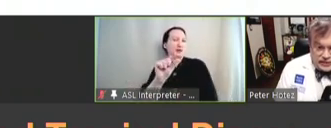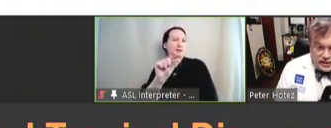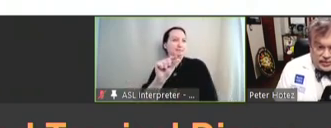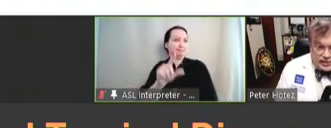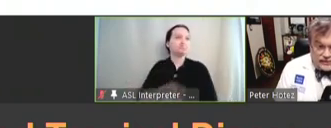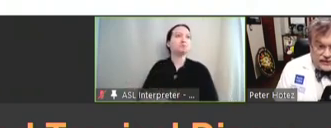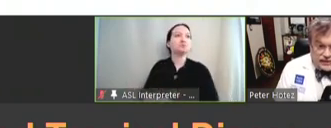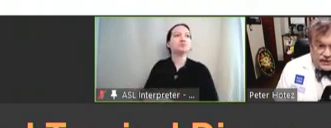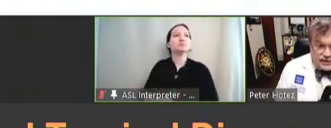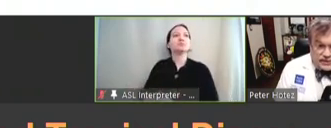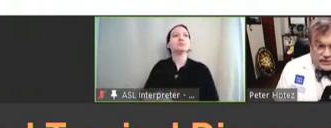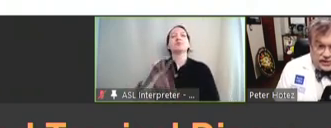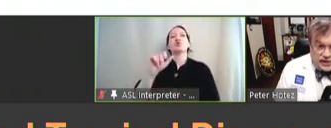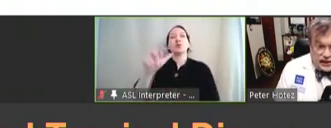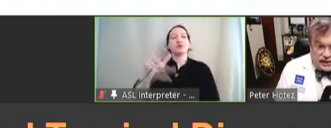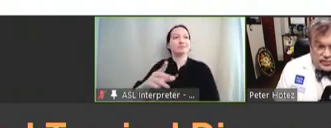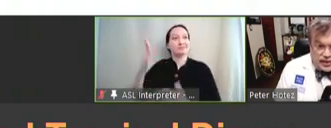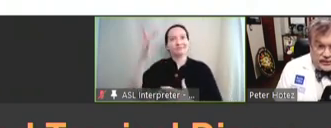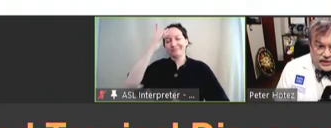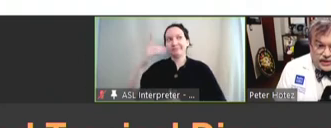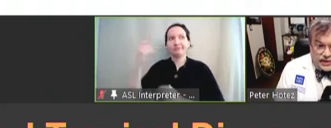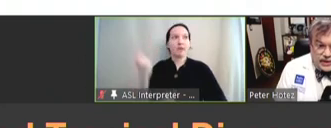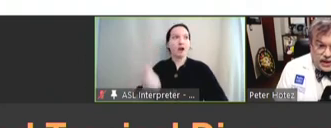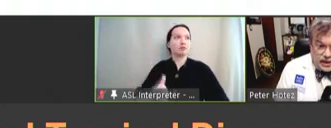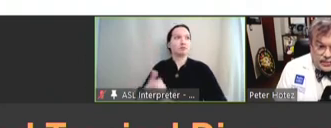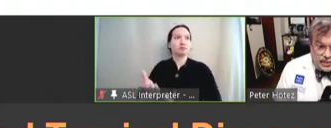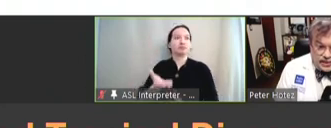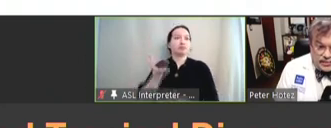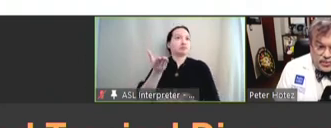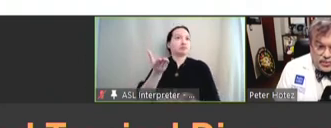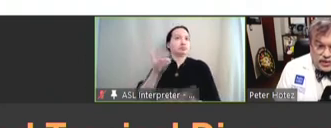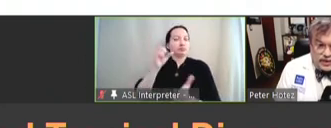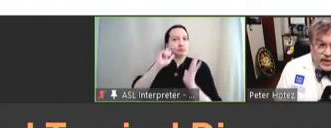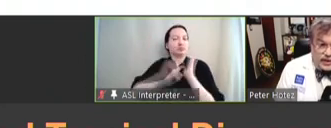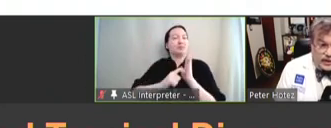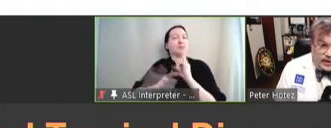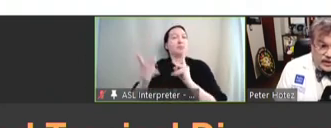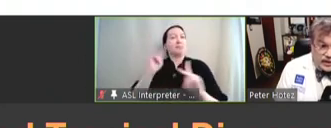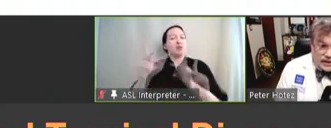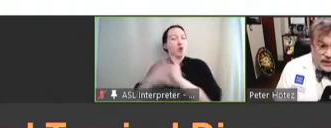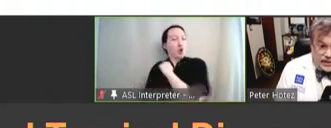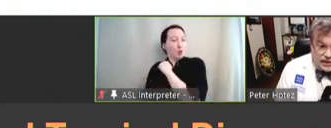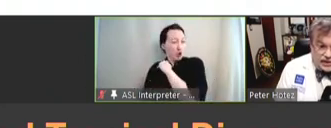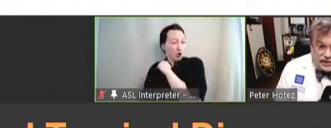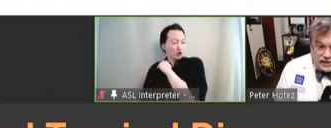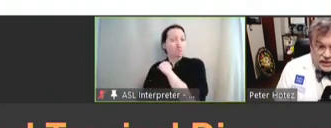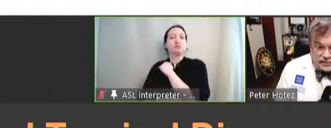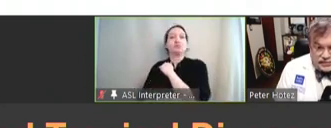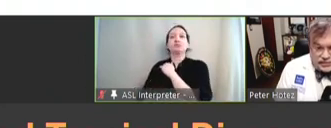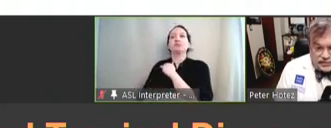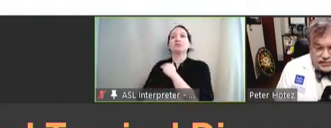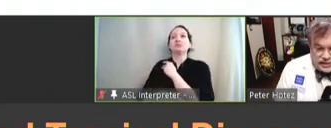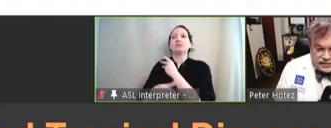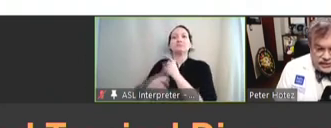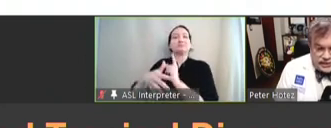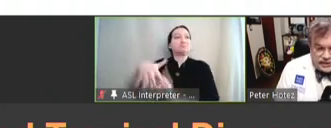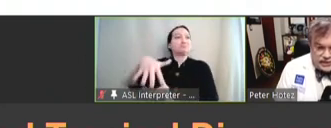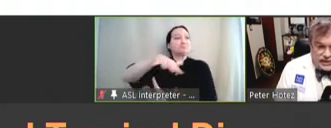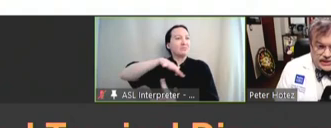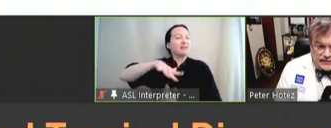tropical infections which are highly prevalent among the poor, endemic -- originally we conceived